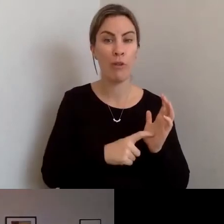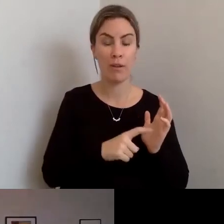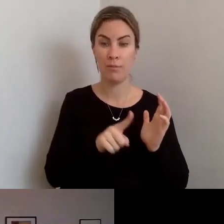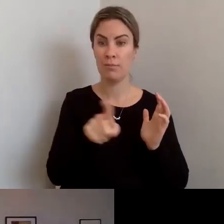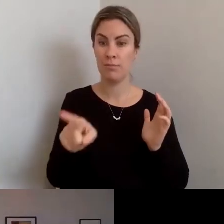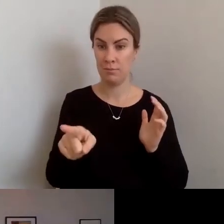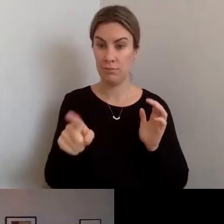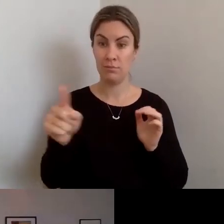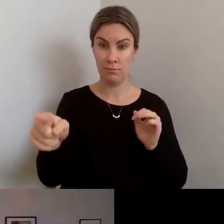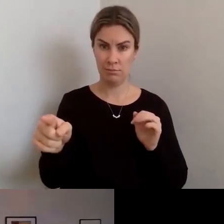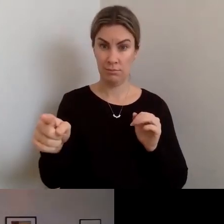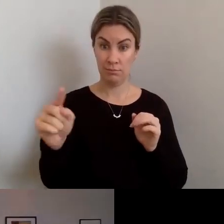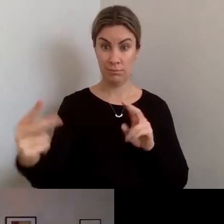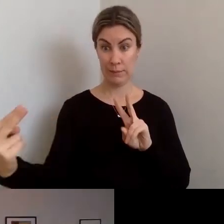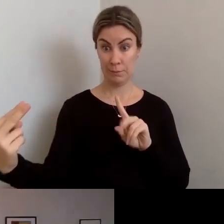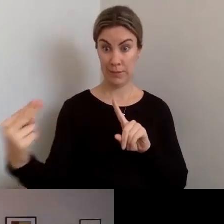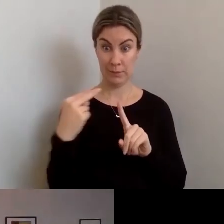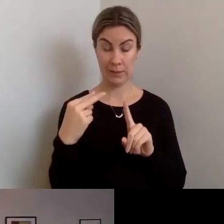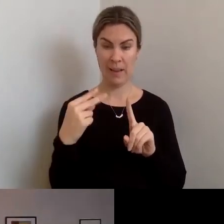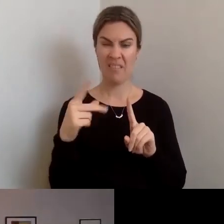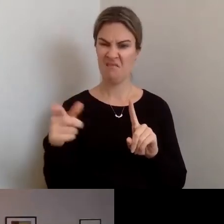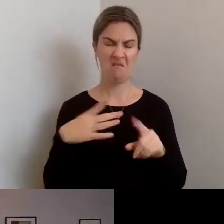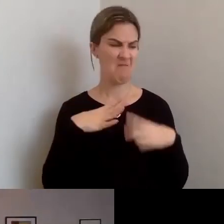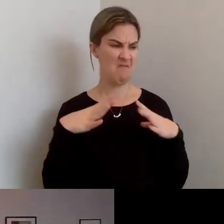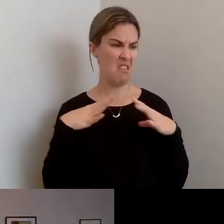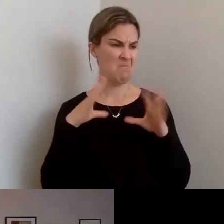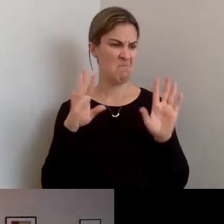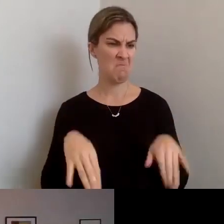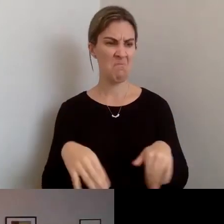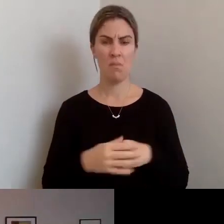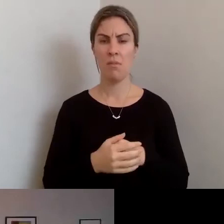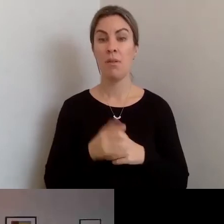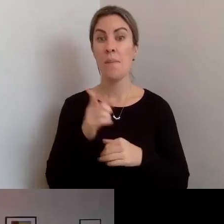person said it's fine for them" - that doesn't always mean that it's